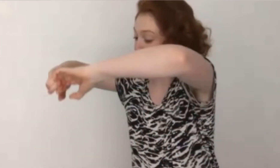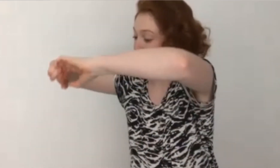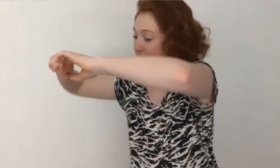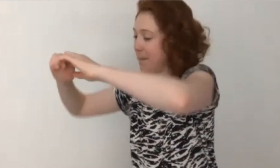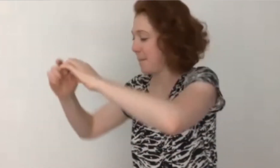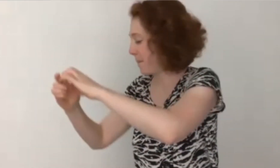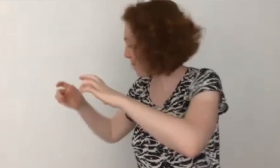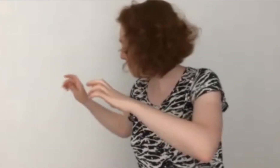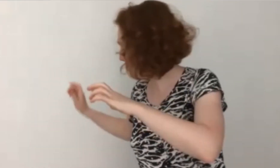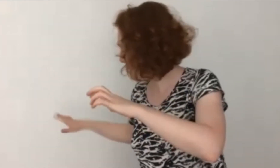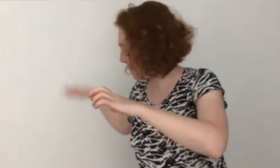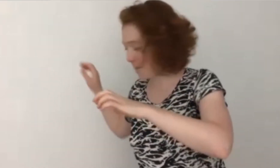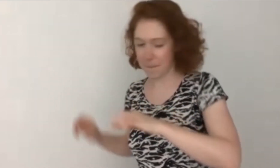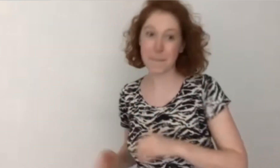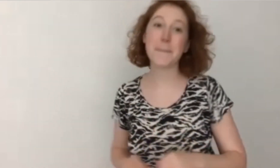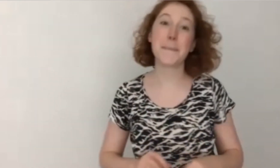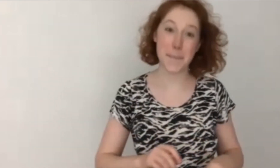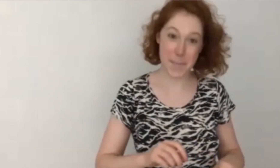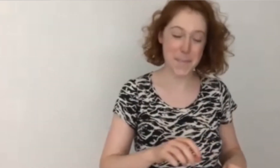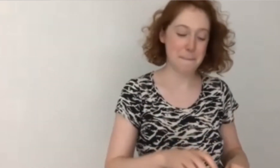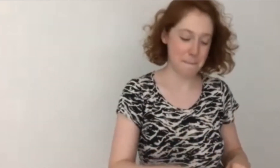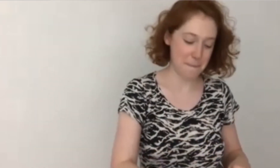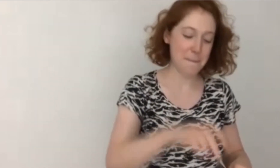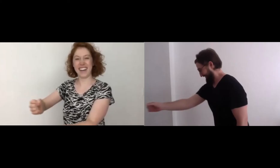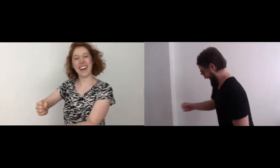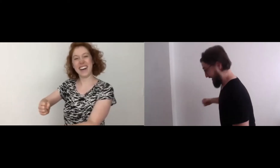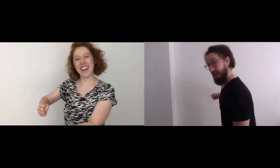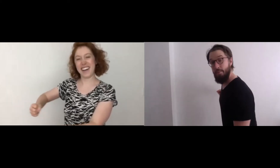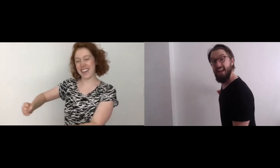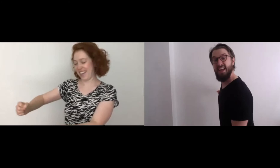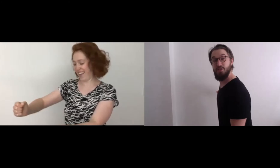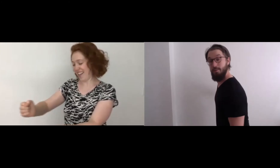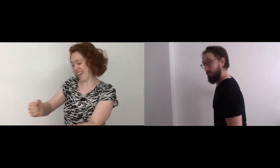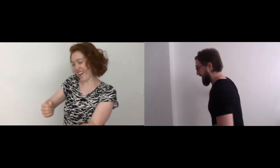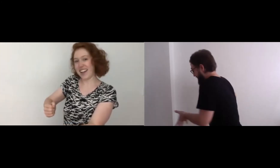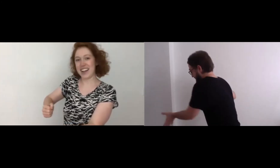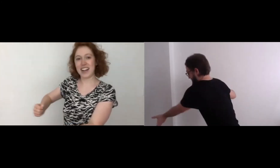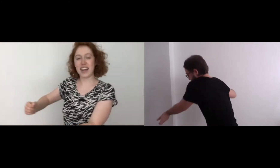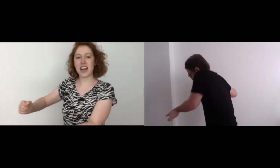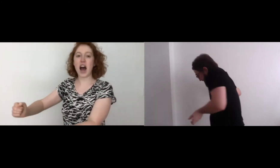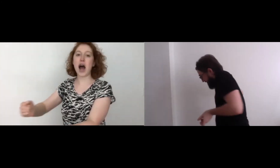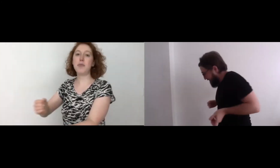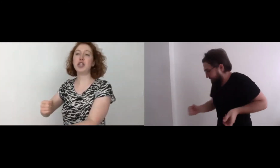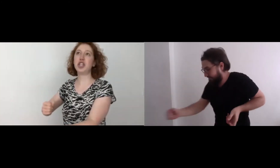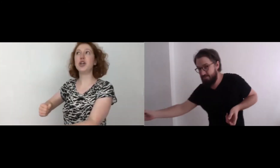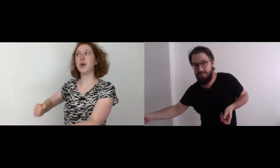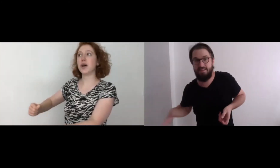She's cracking an egg! How many eggs should we put in? I put two.